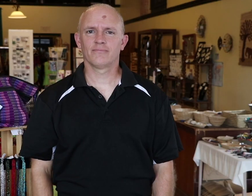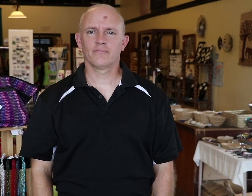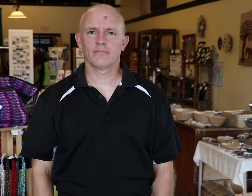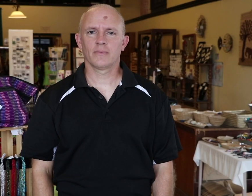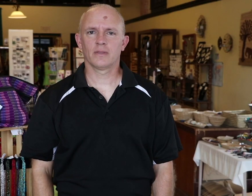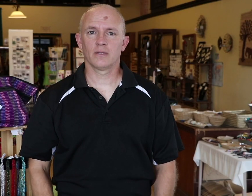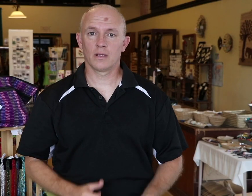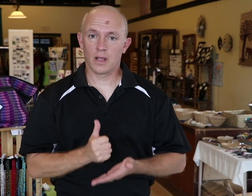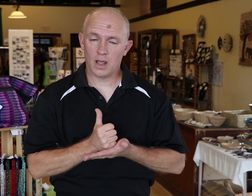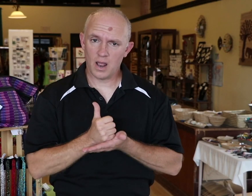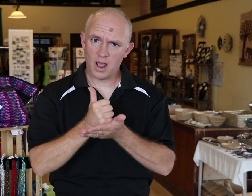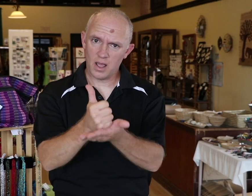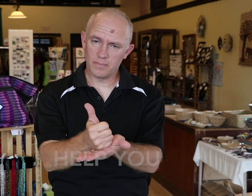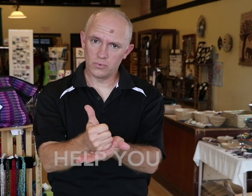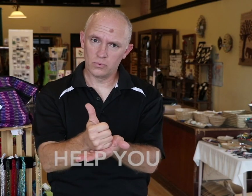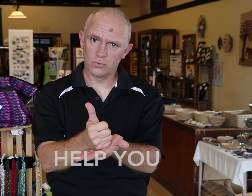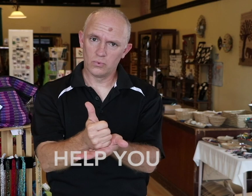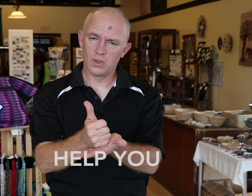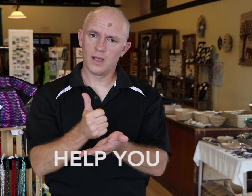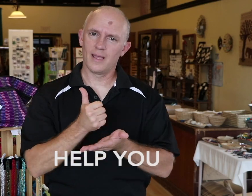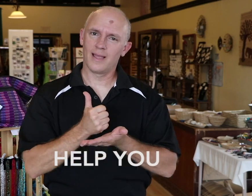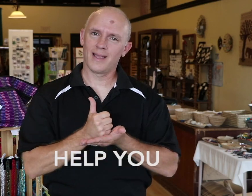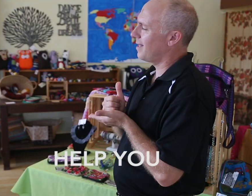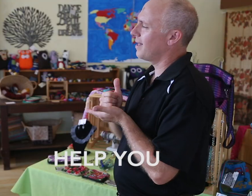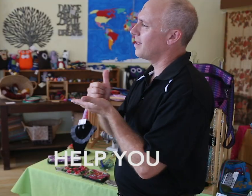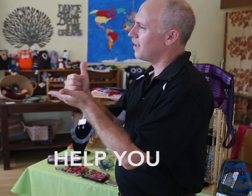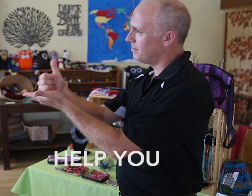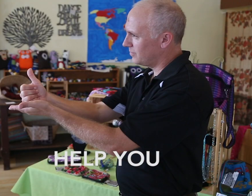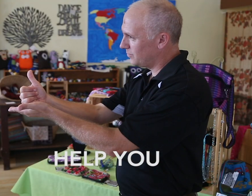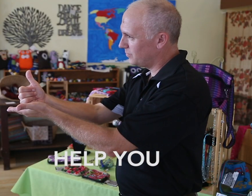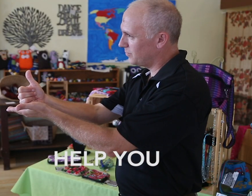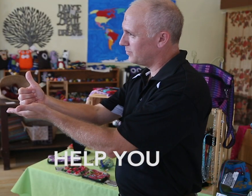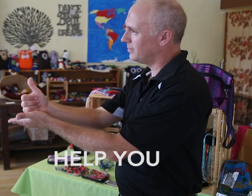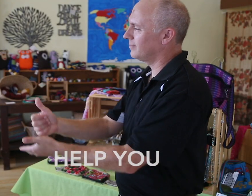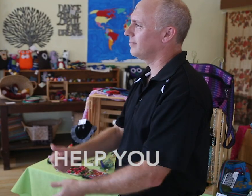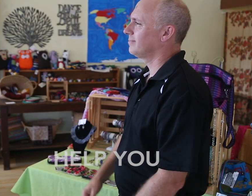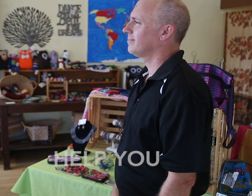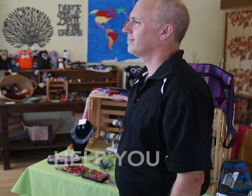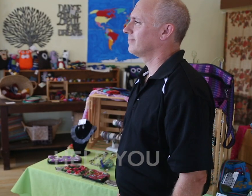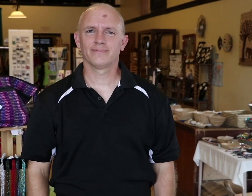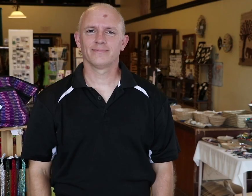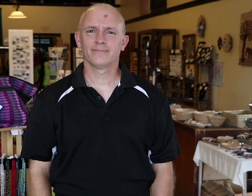Help you